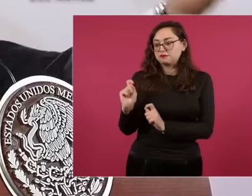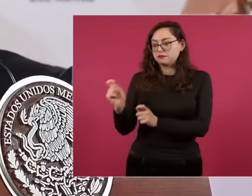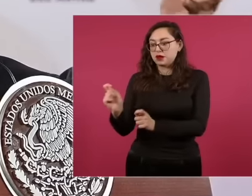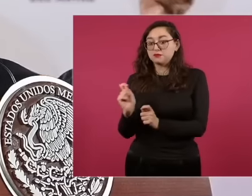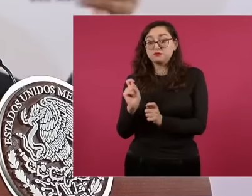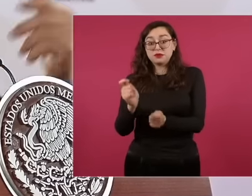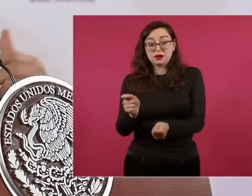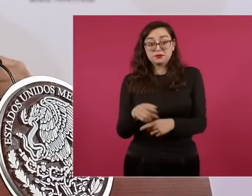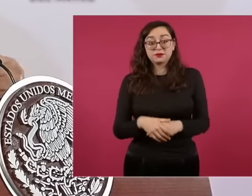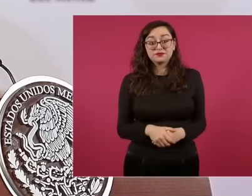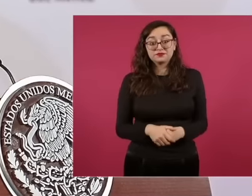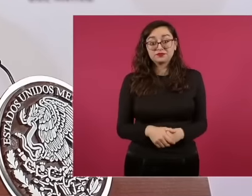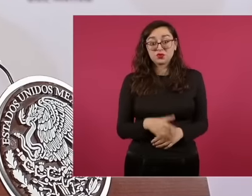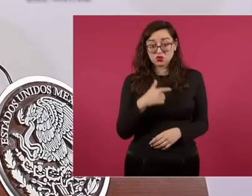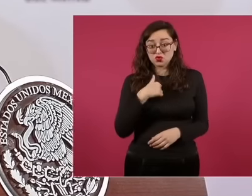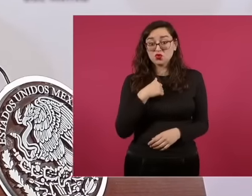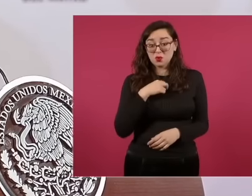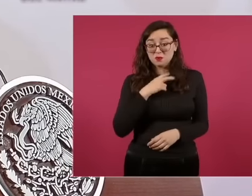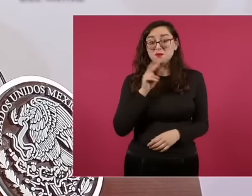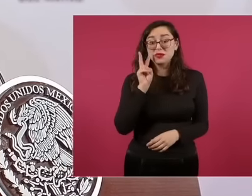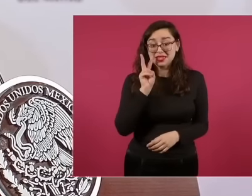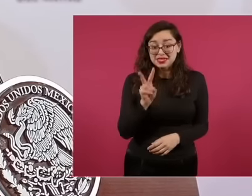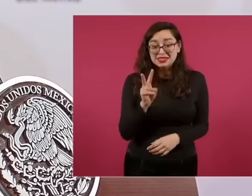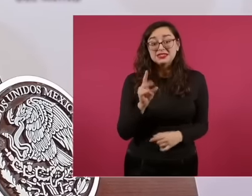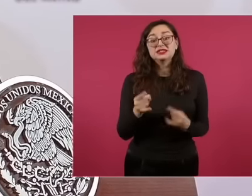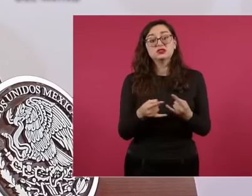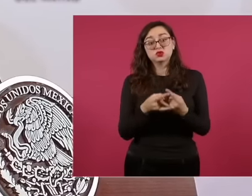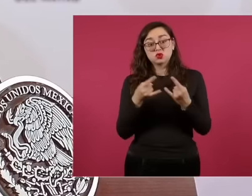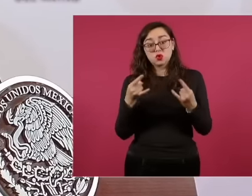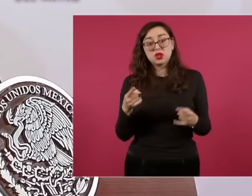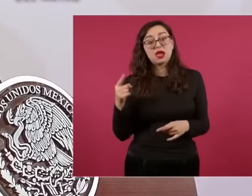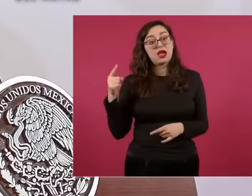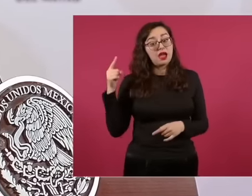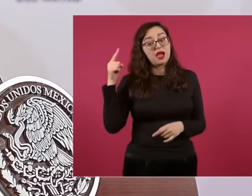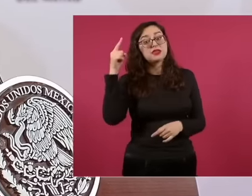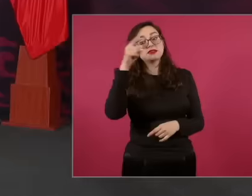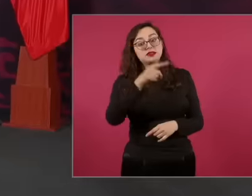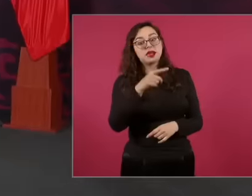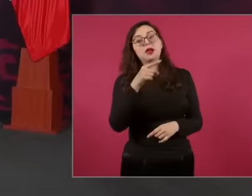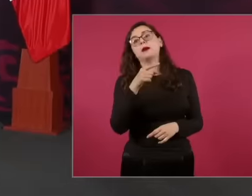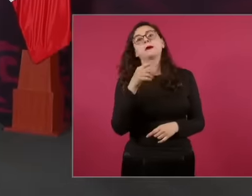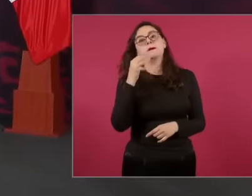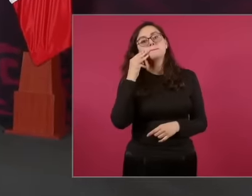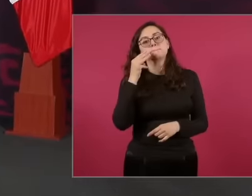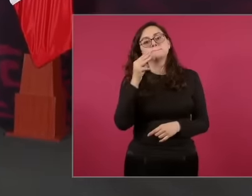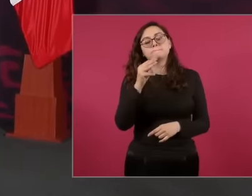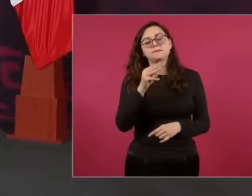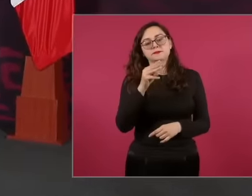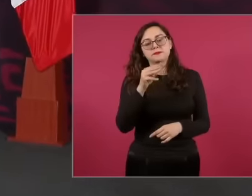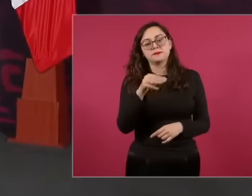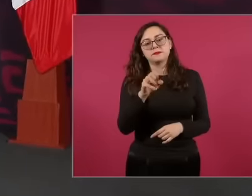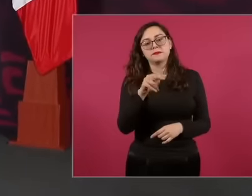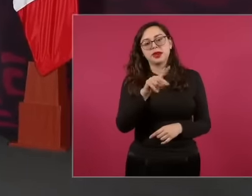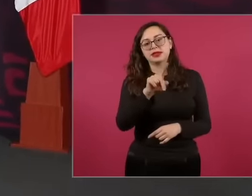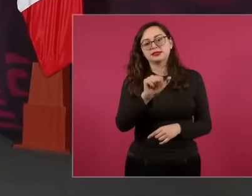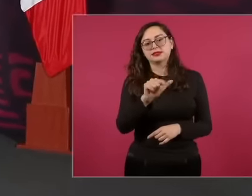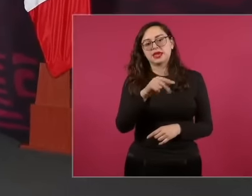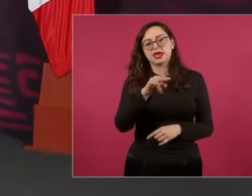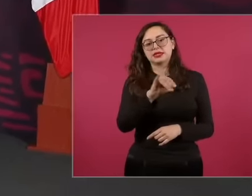colleague of ours disappeared in Manzanillo. Comrade who was a leader. of our movement in